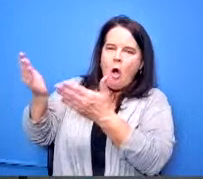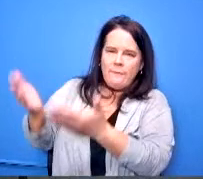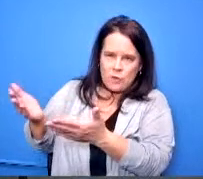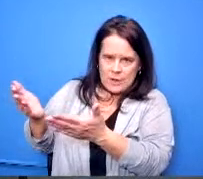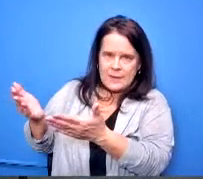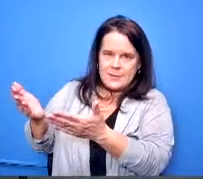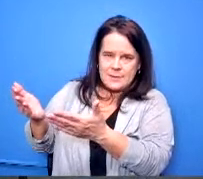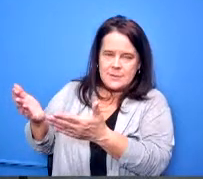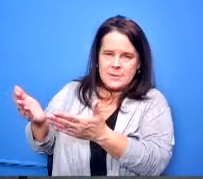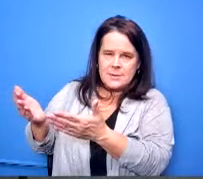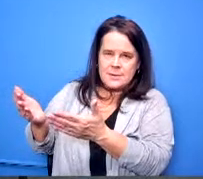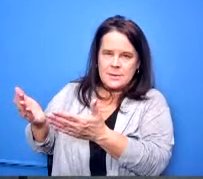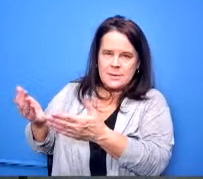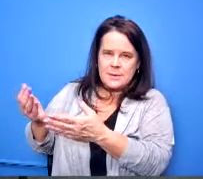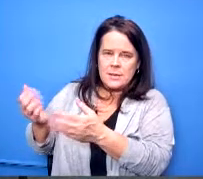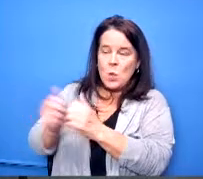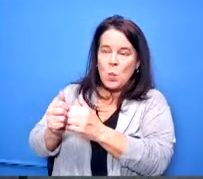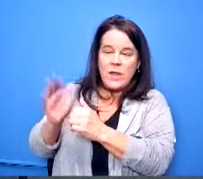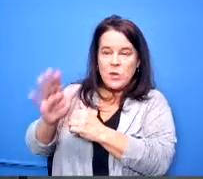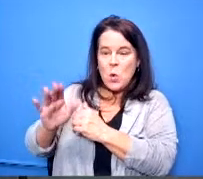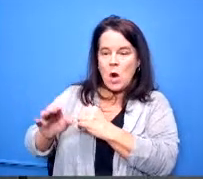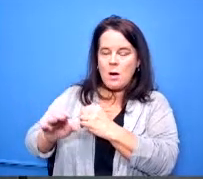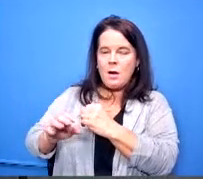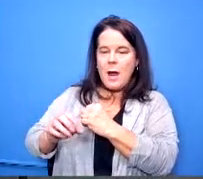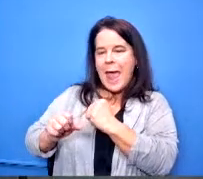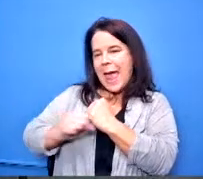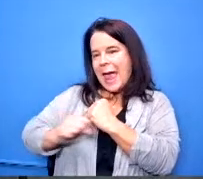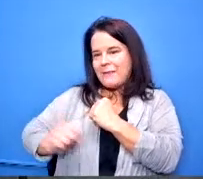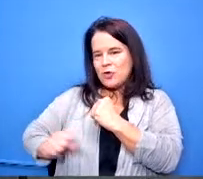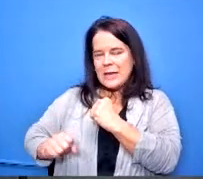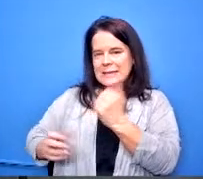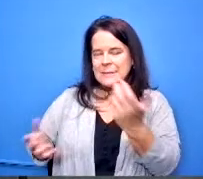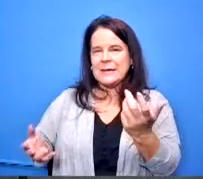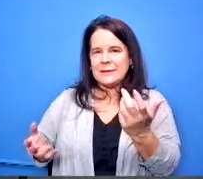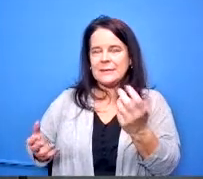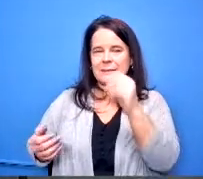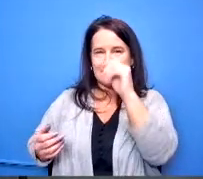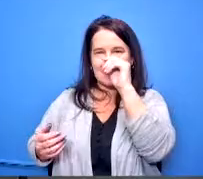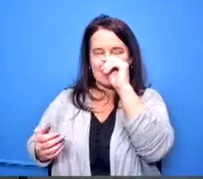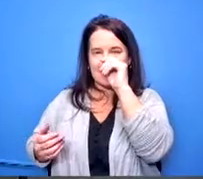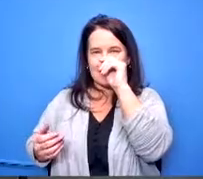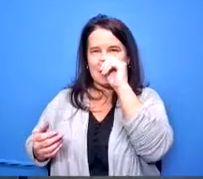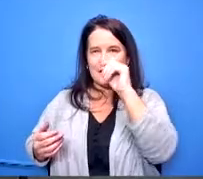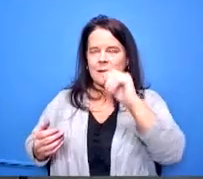your ad your advertisement um are the enrollment numbers low